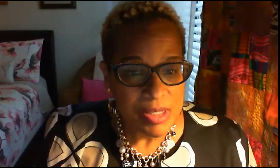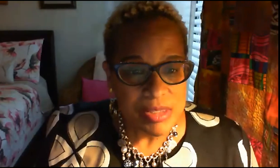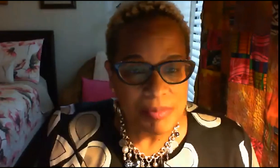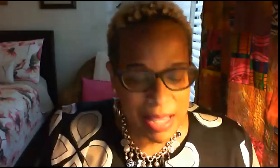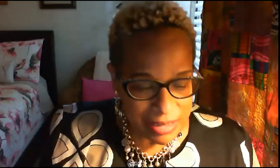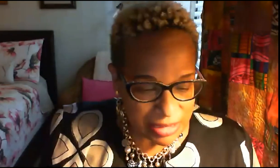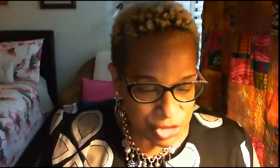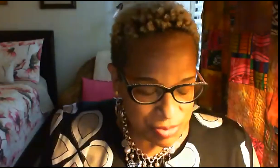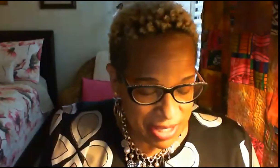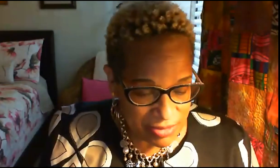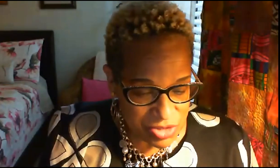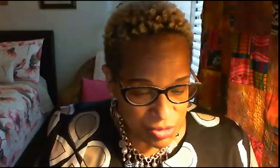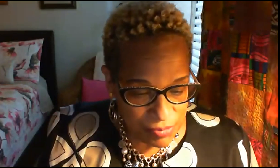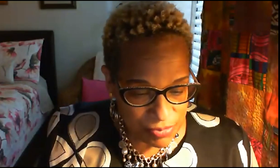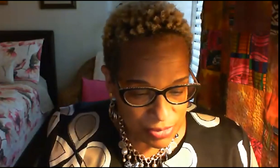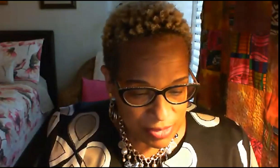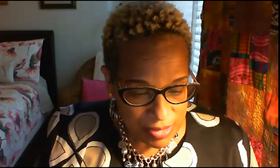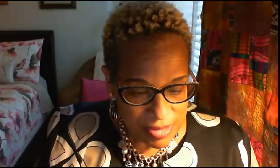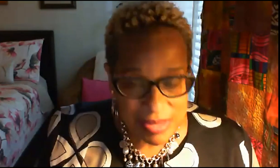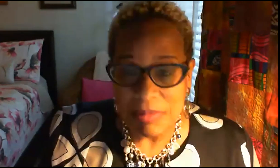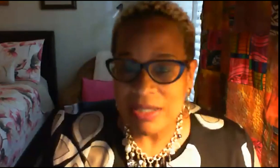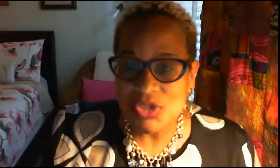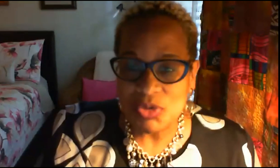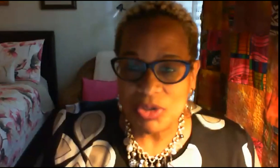the black leadership council the black student